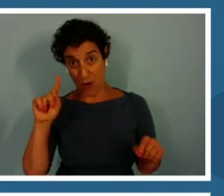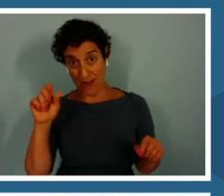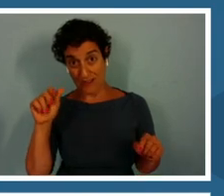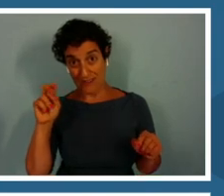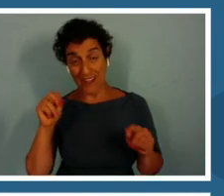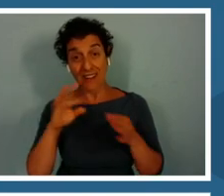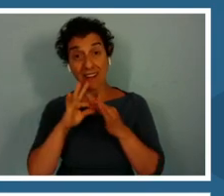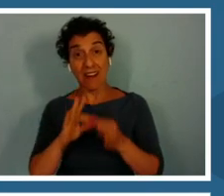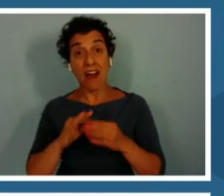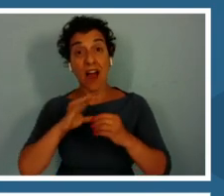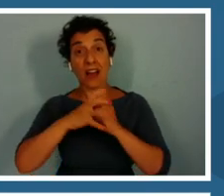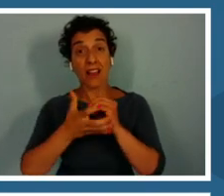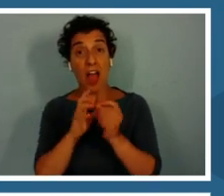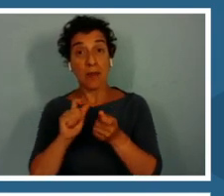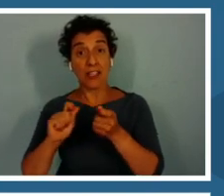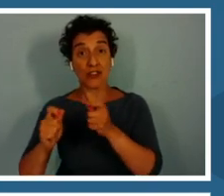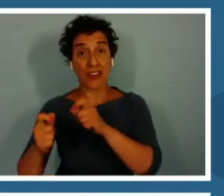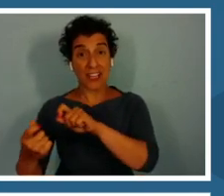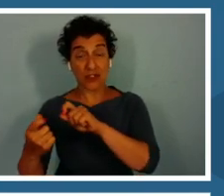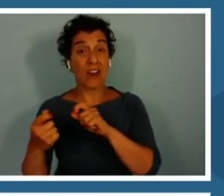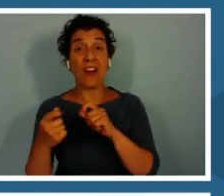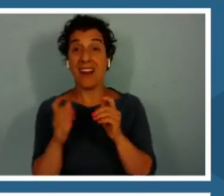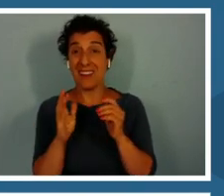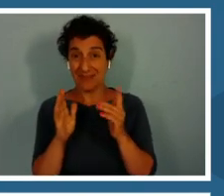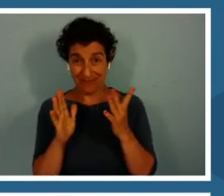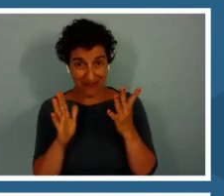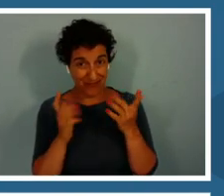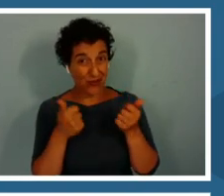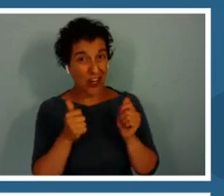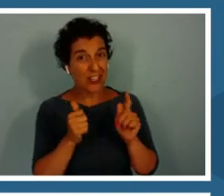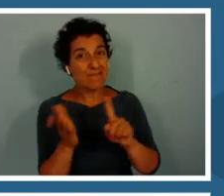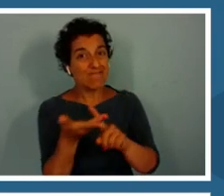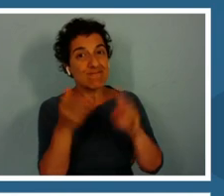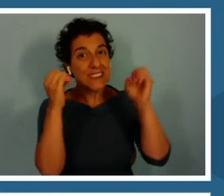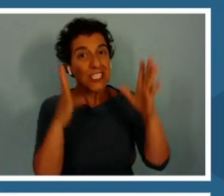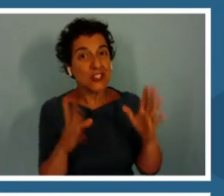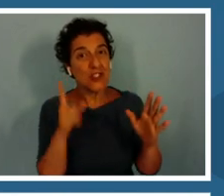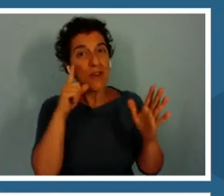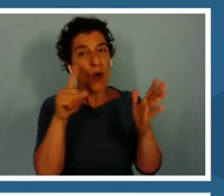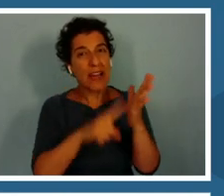How to get teachers interested in exploring climate change and integrating these programs